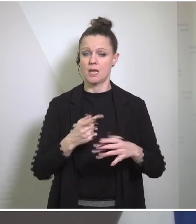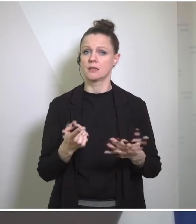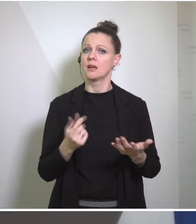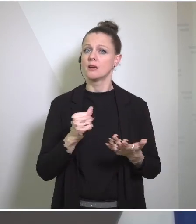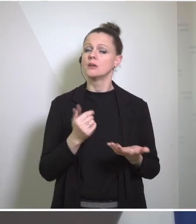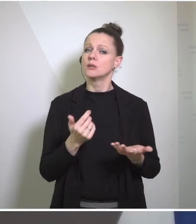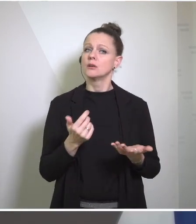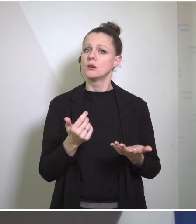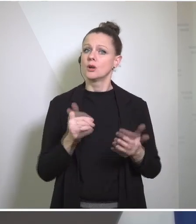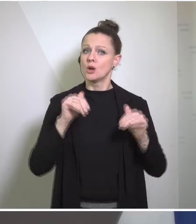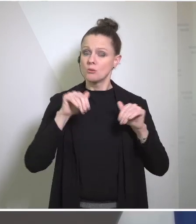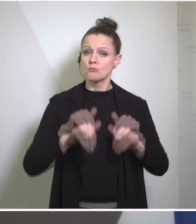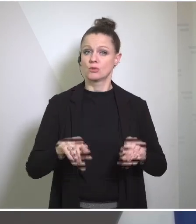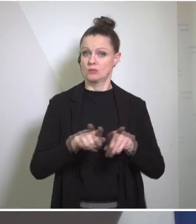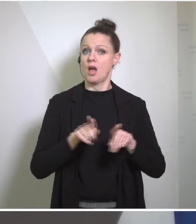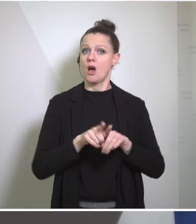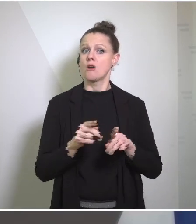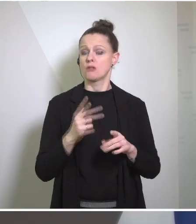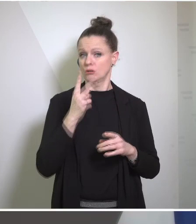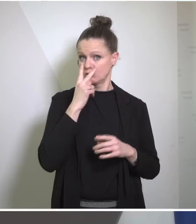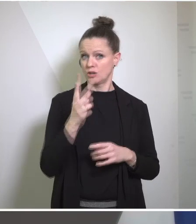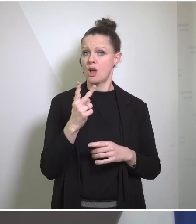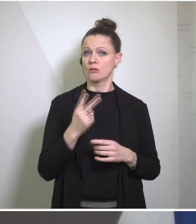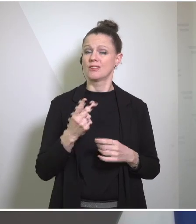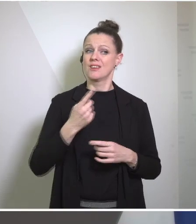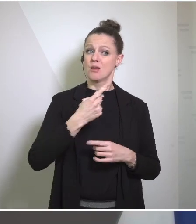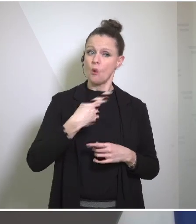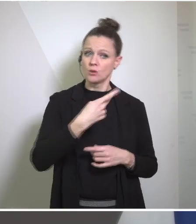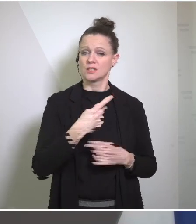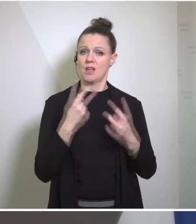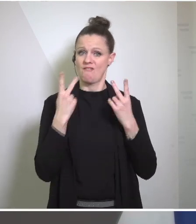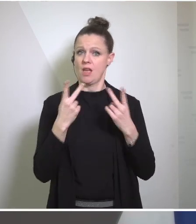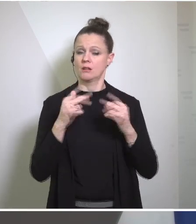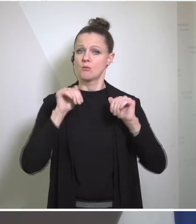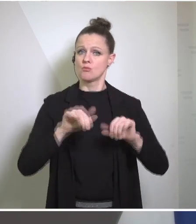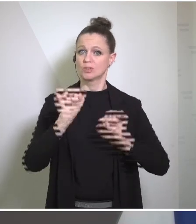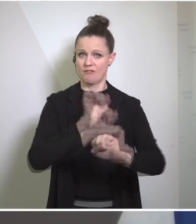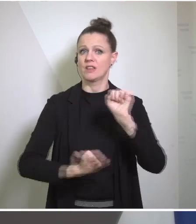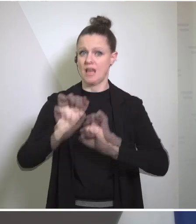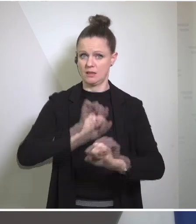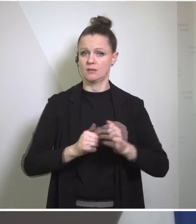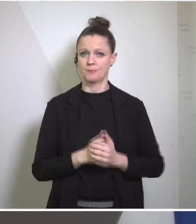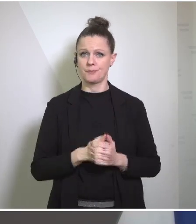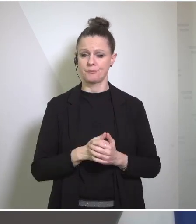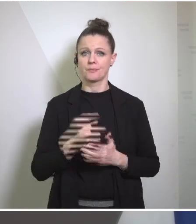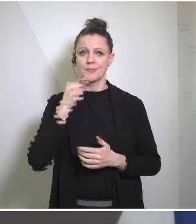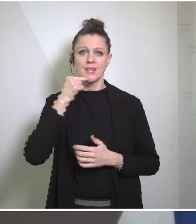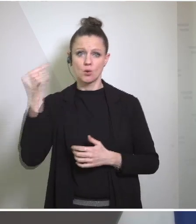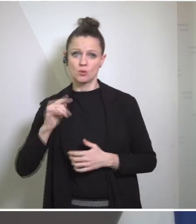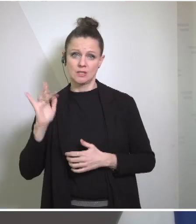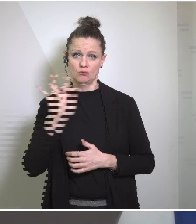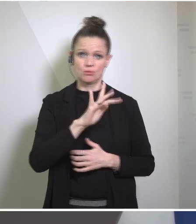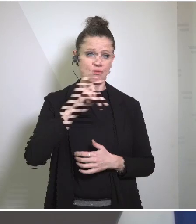also have to defend the values that unite us. And in face of Russia's aggression against Ukraine,